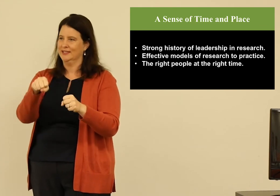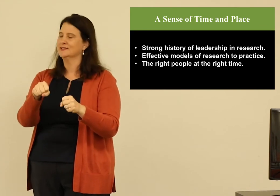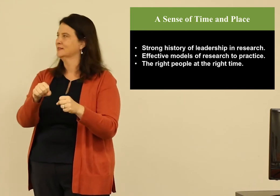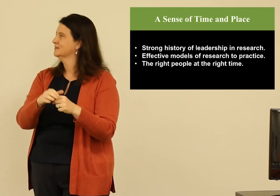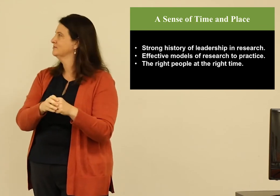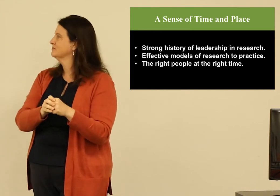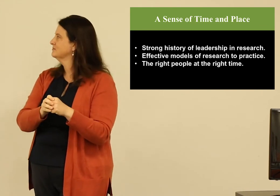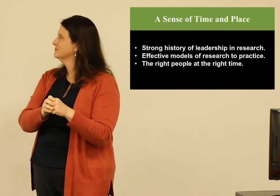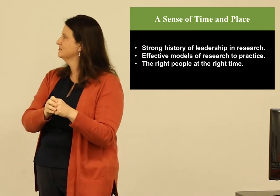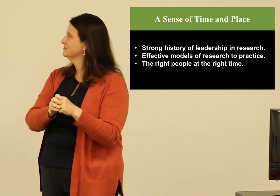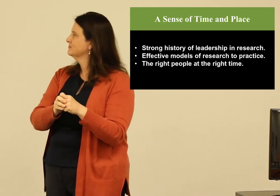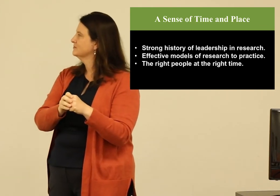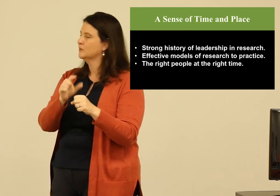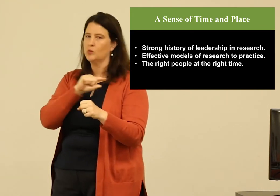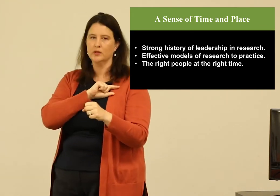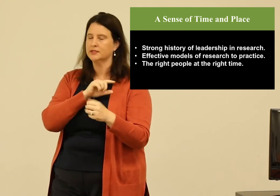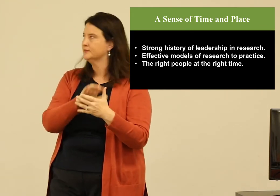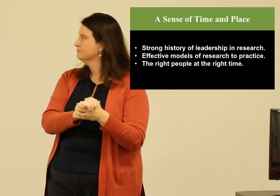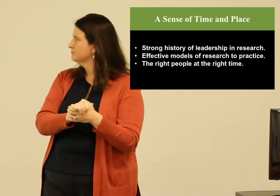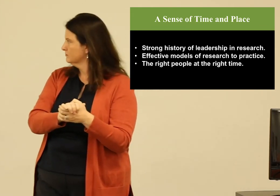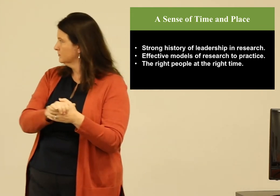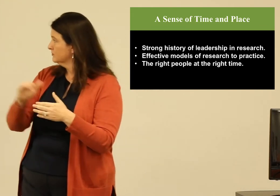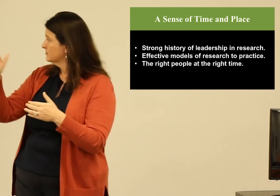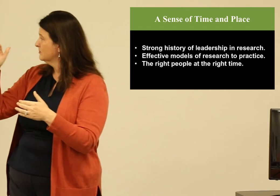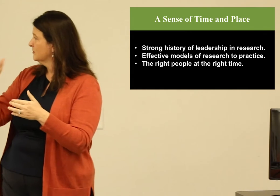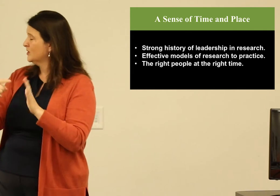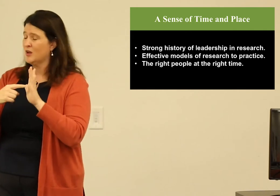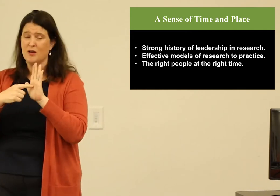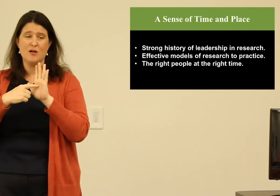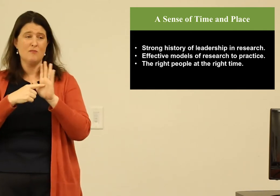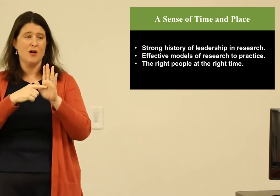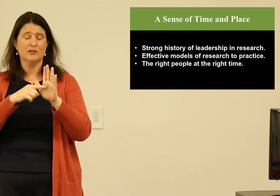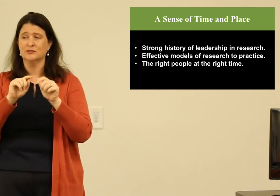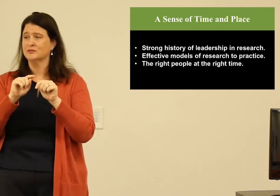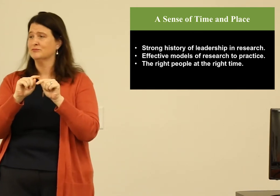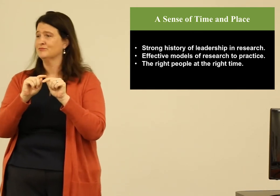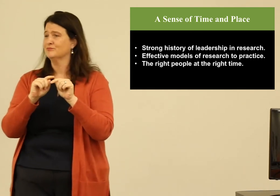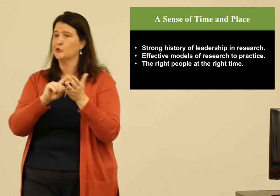It was just focusing on my work and making sure it was of a high quality.